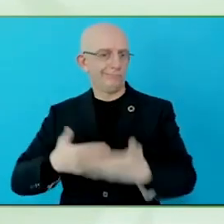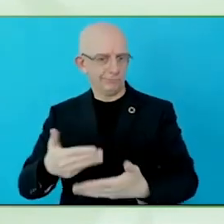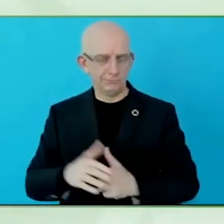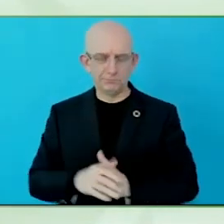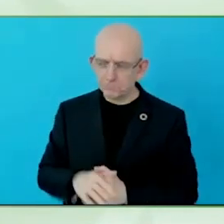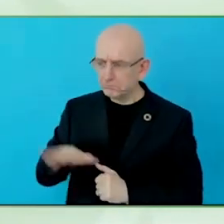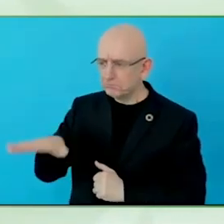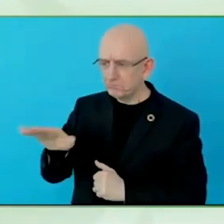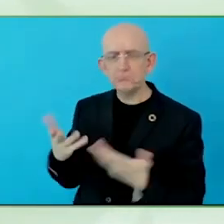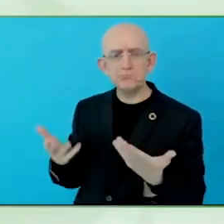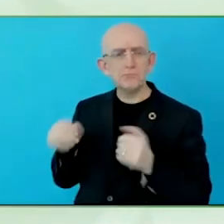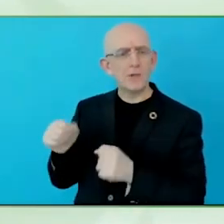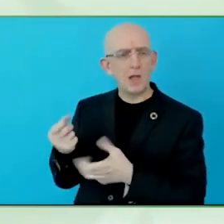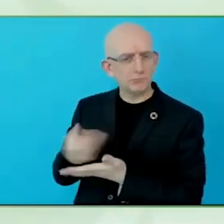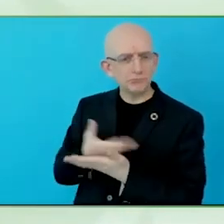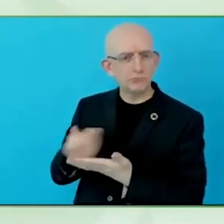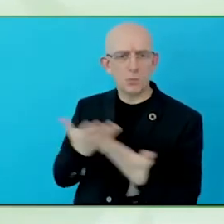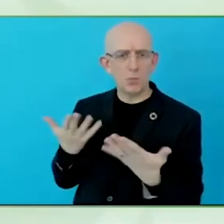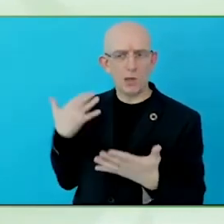fastest ever ratified European conventions. UN conventions.